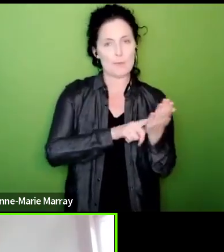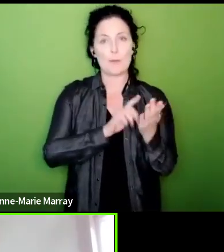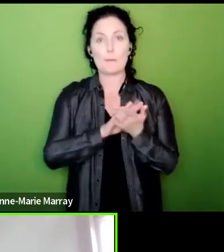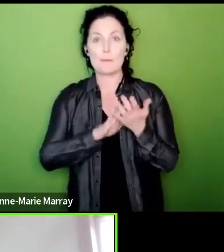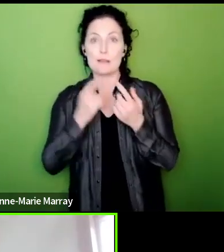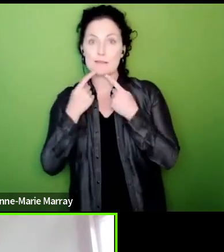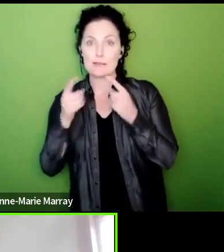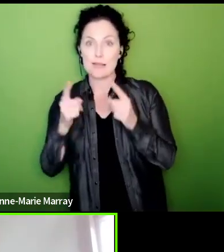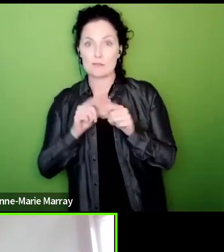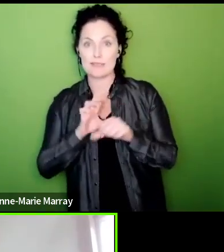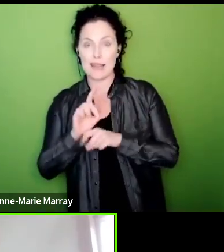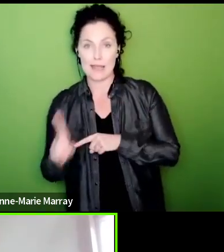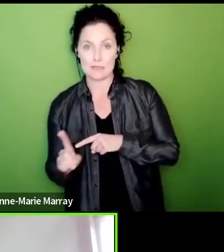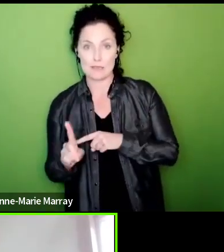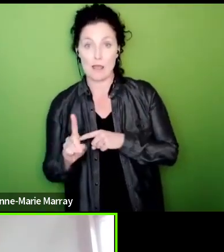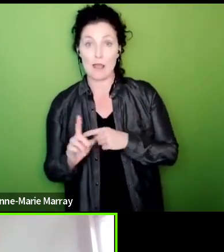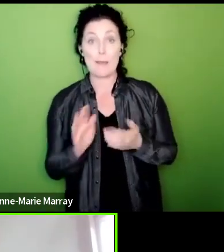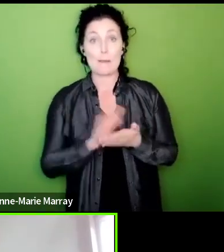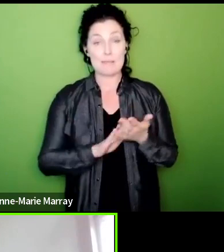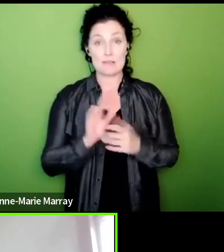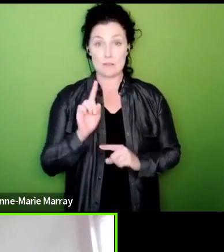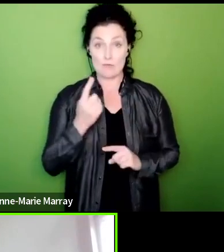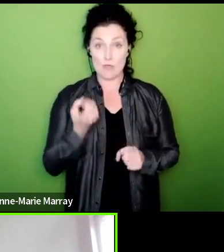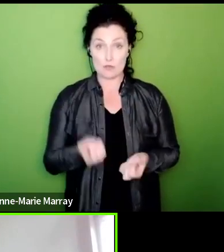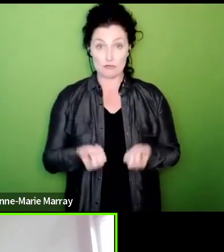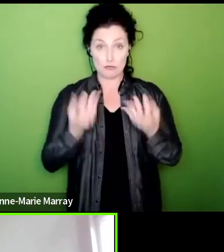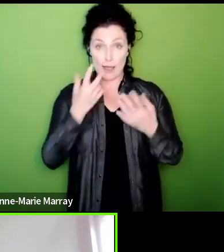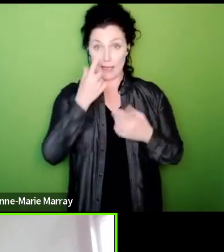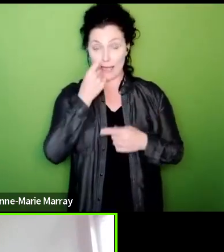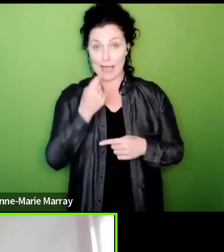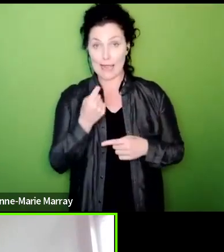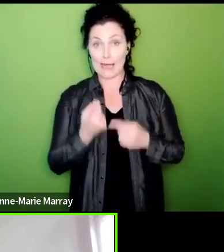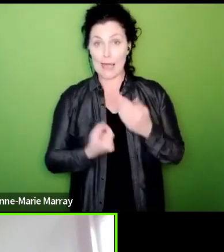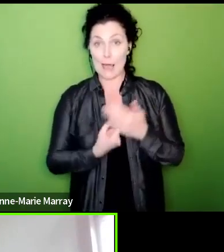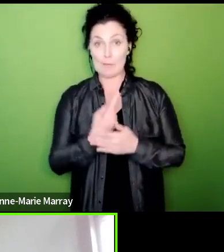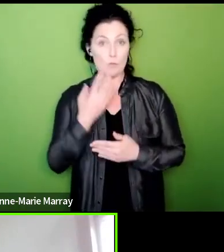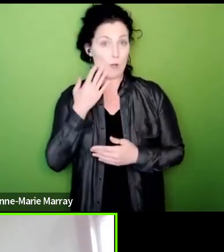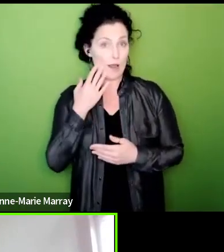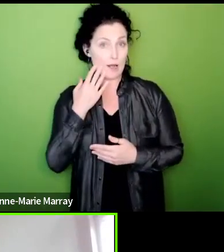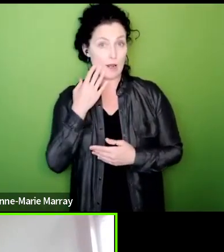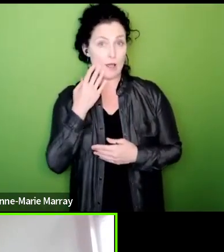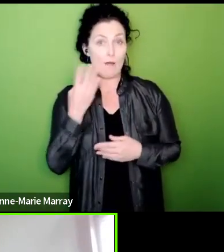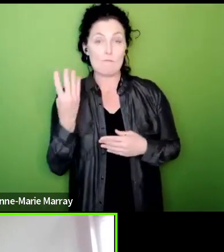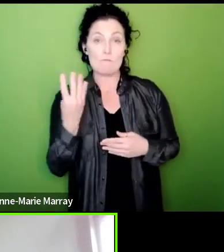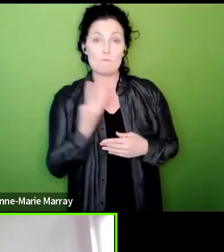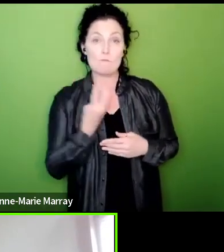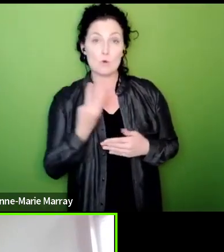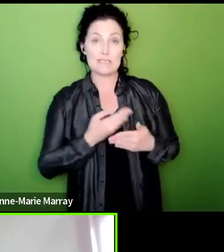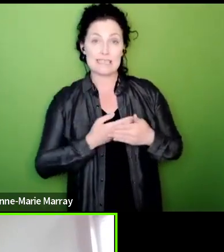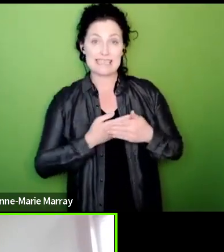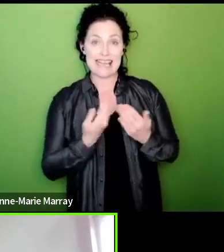date that we could take any industrial action is essentially 14 days after November the 18th